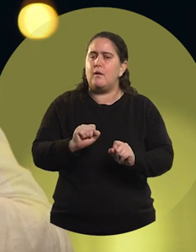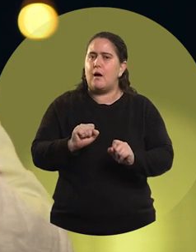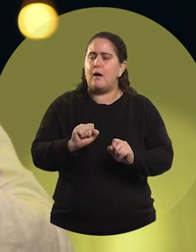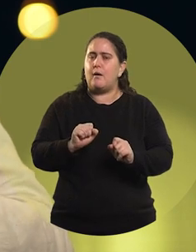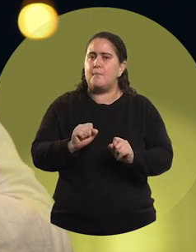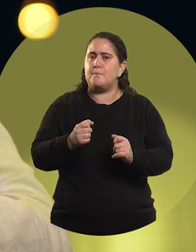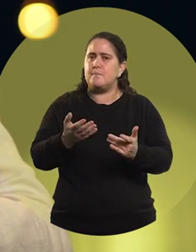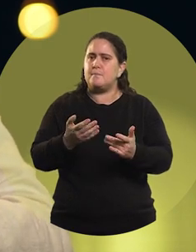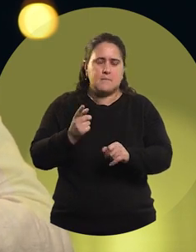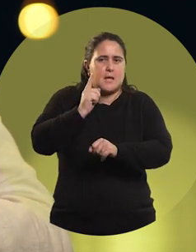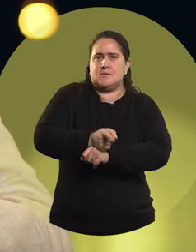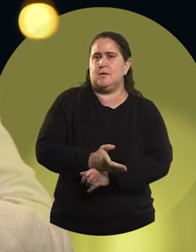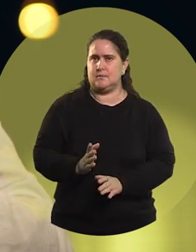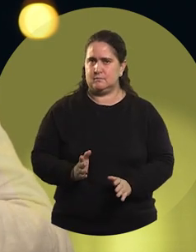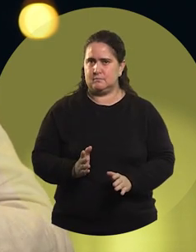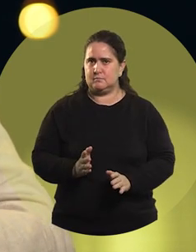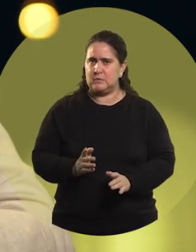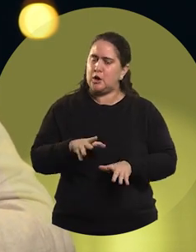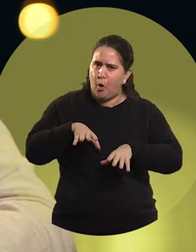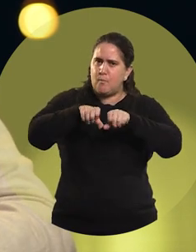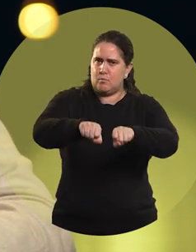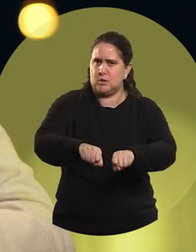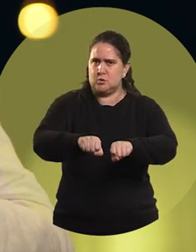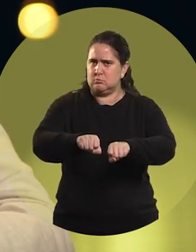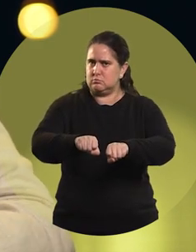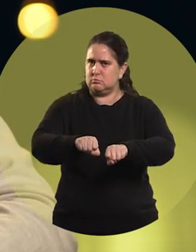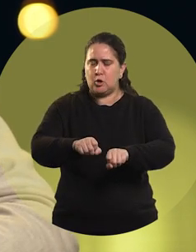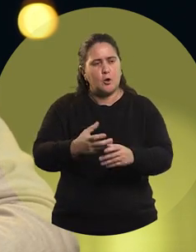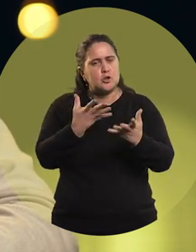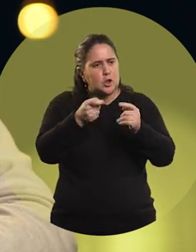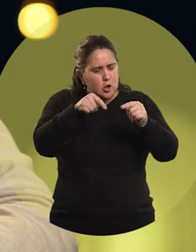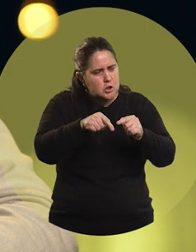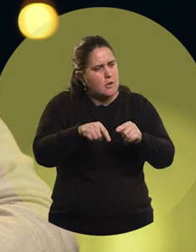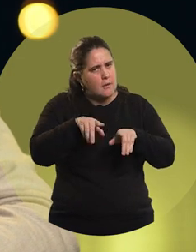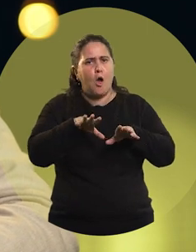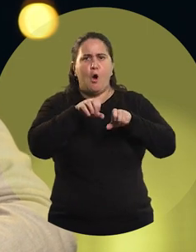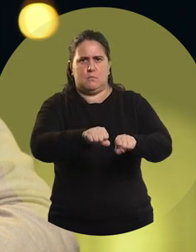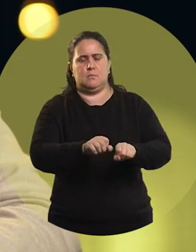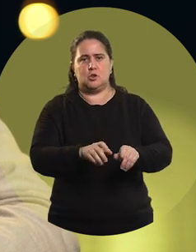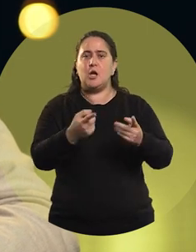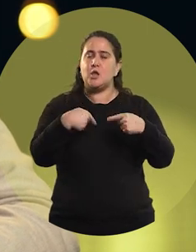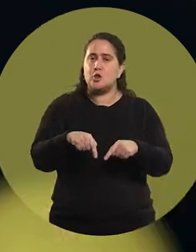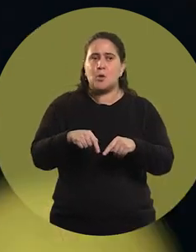to be able to decide and commit to what one wants to be and do in life.